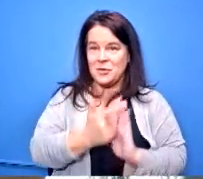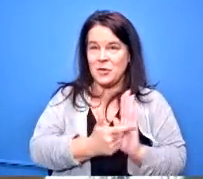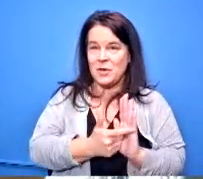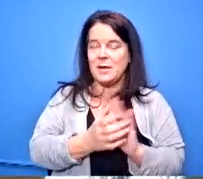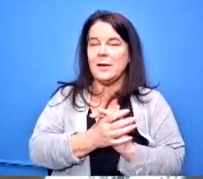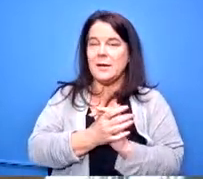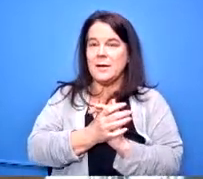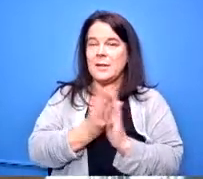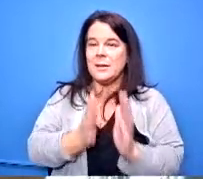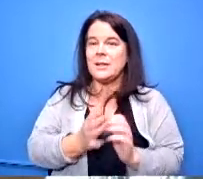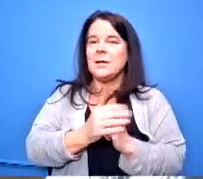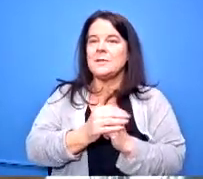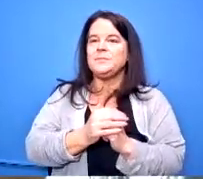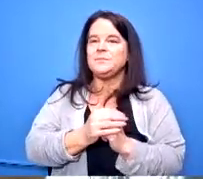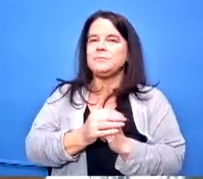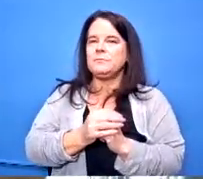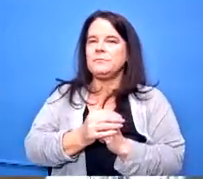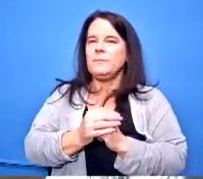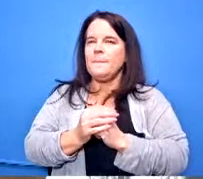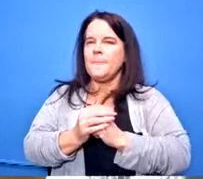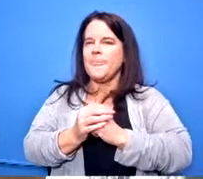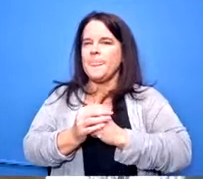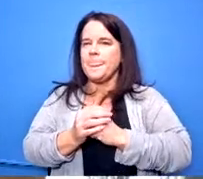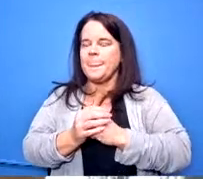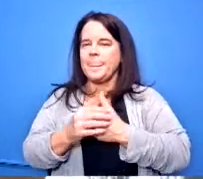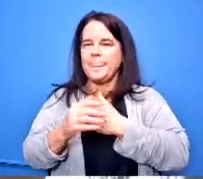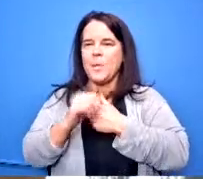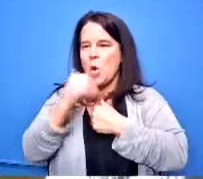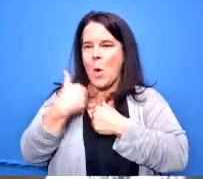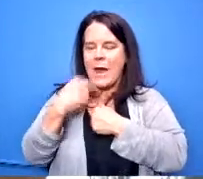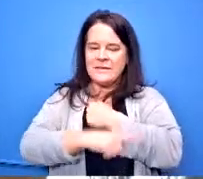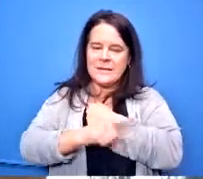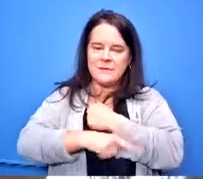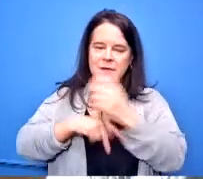a penalty program you have a disparment you have a recommendation that they can never work for um for